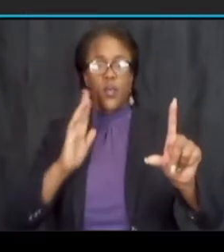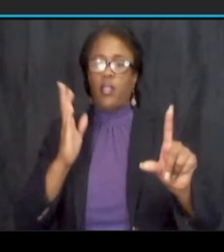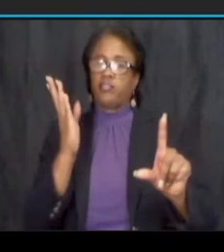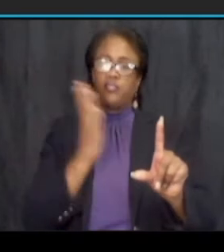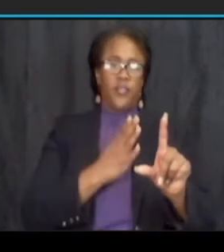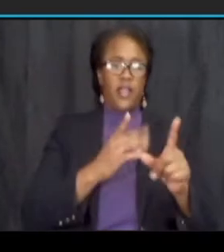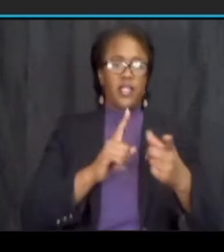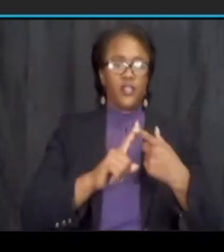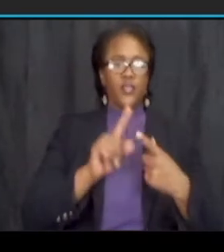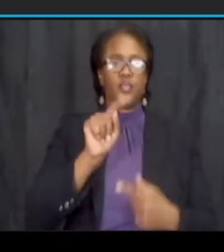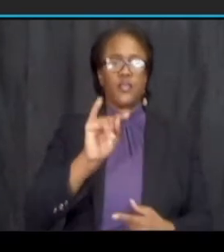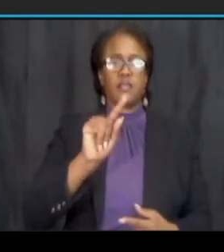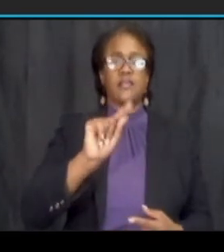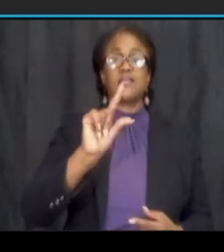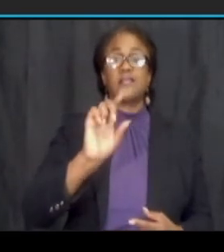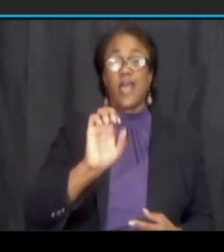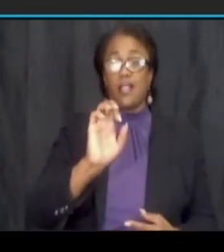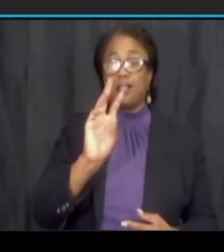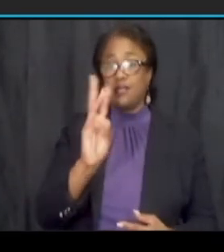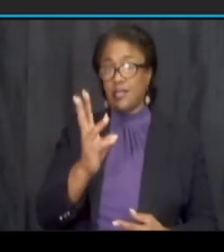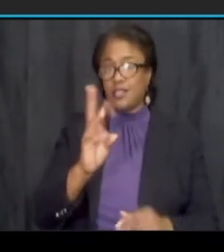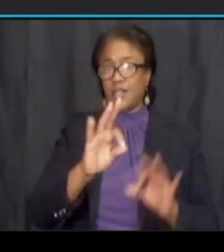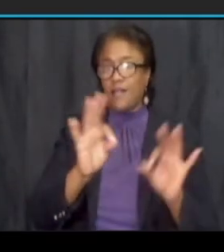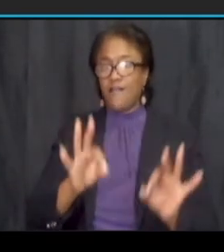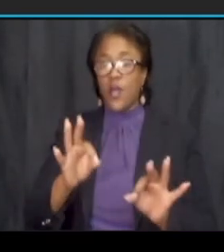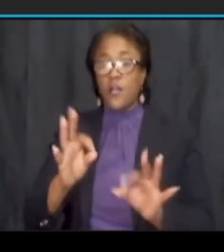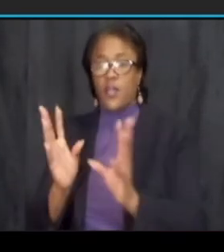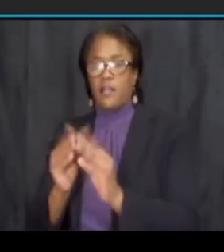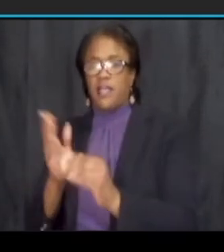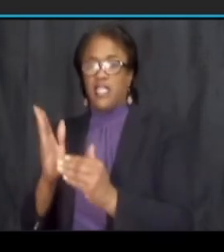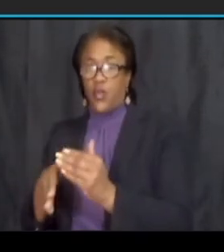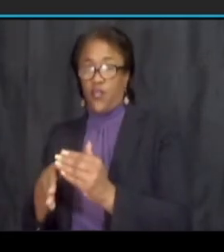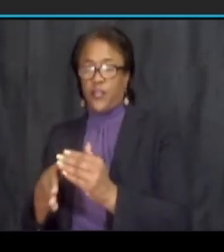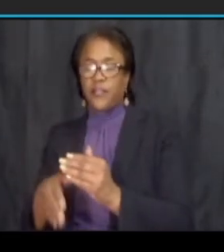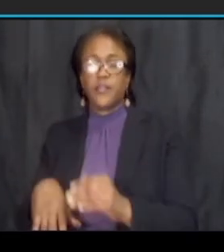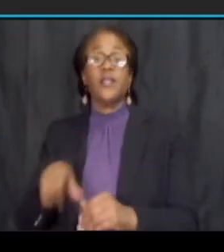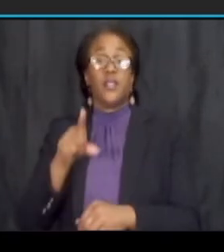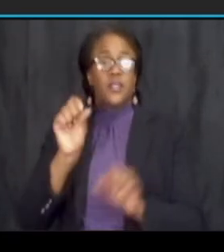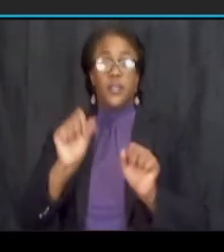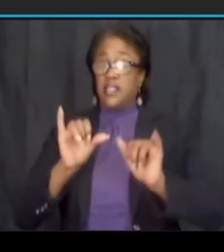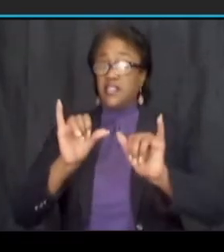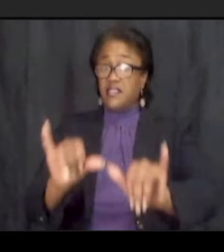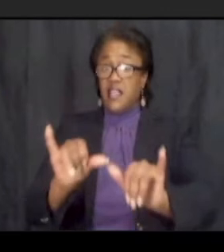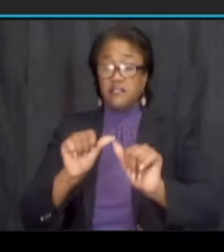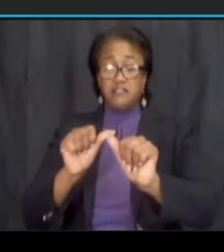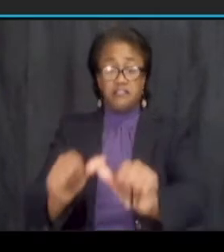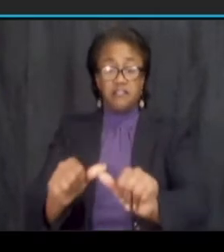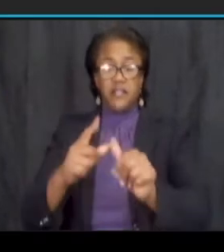to the title six form once this meeting is over so you can stay on and go through the title six